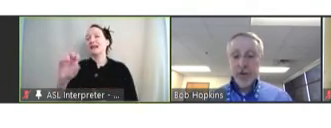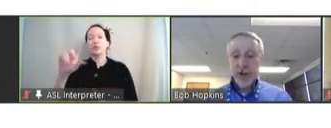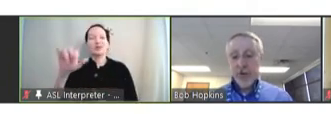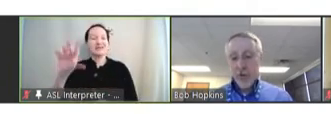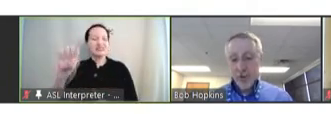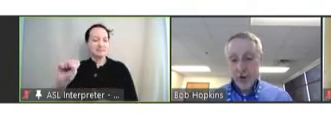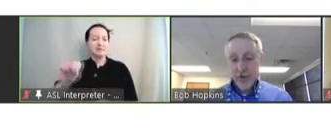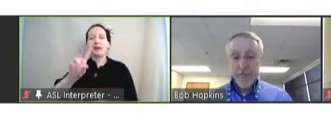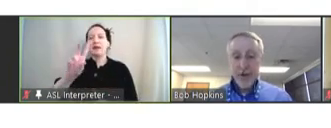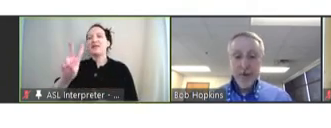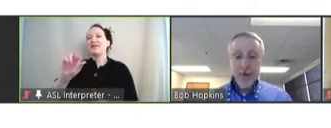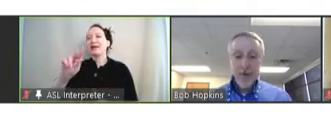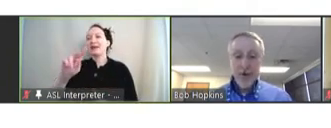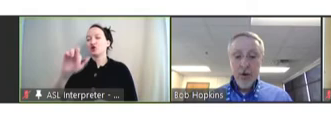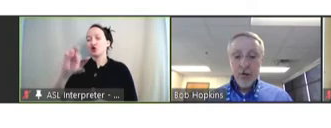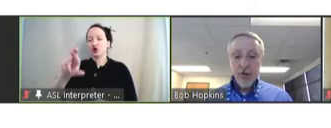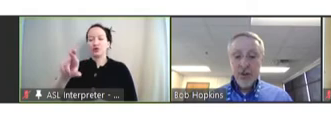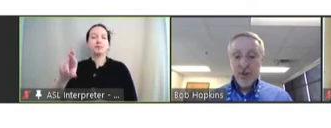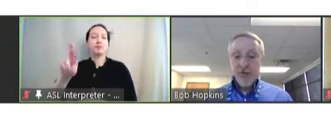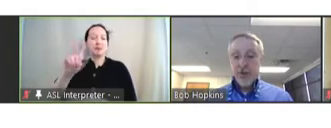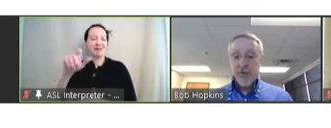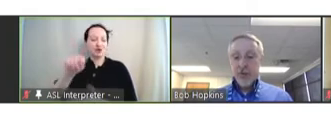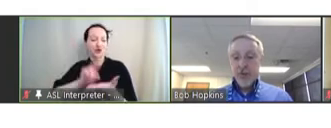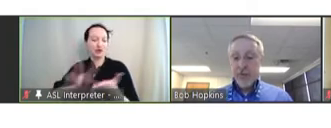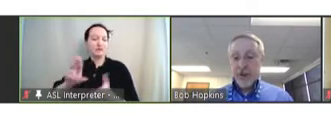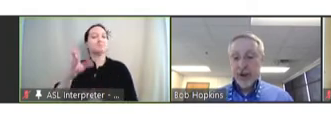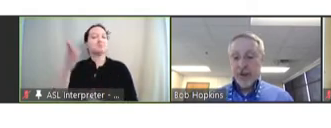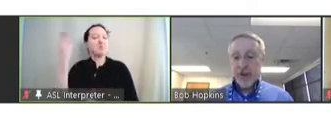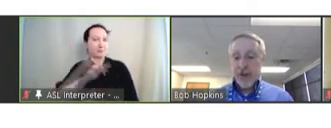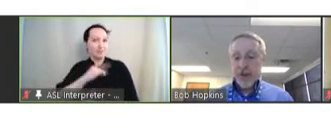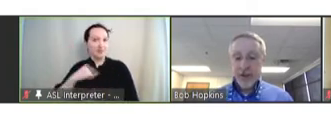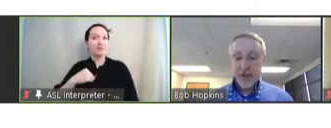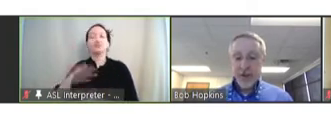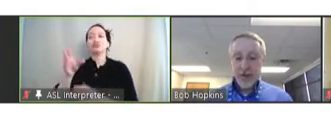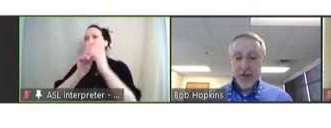and a former NVAC member will discuss the future of COVID-19 vaccination